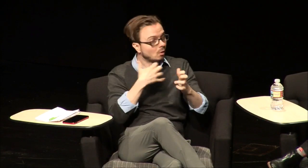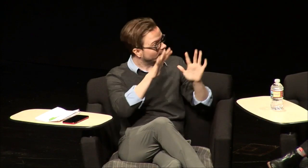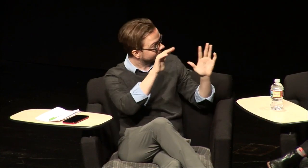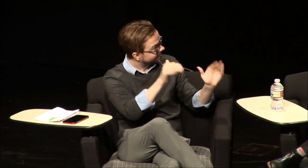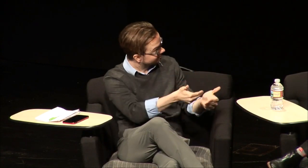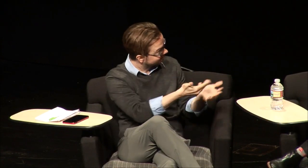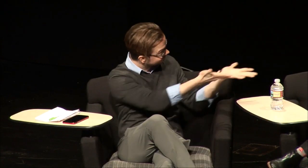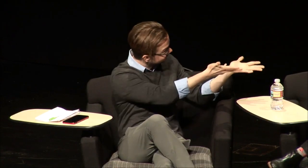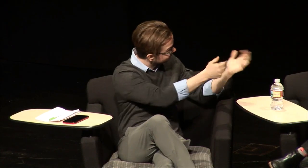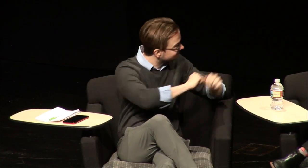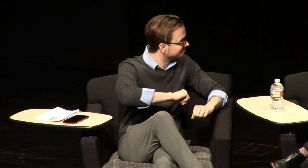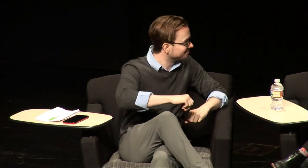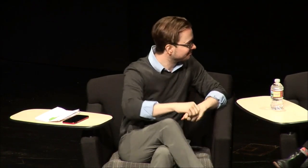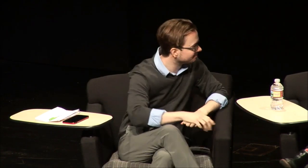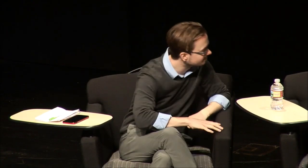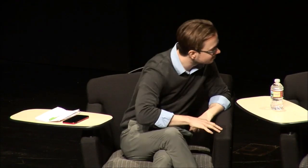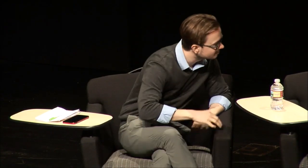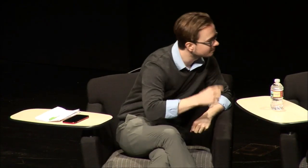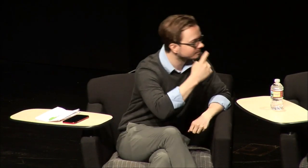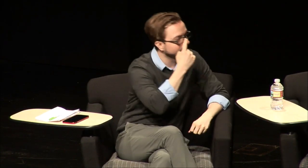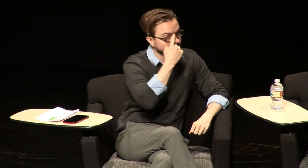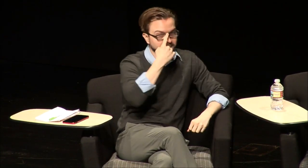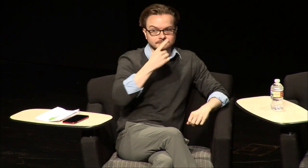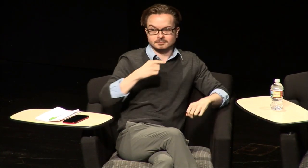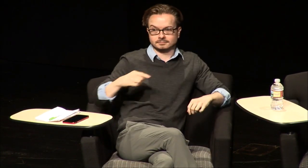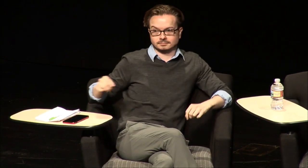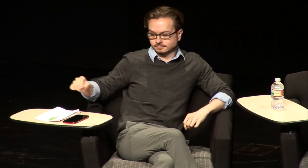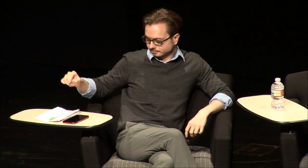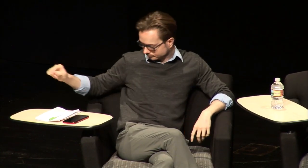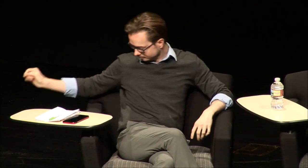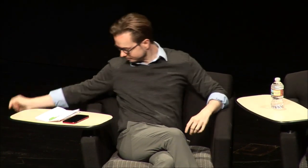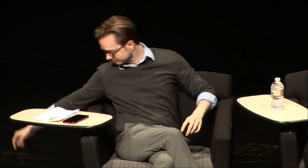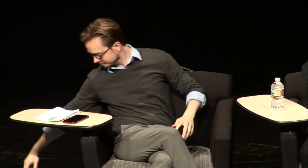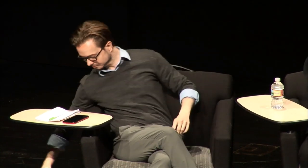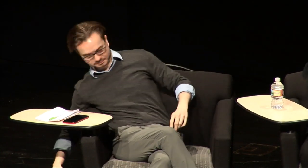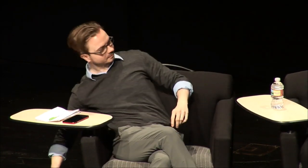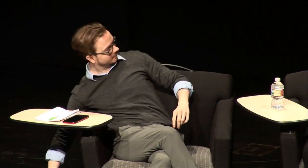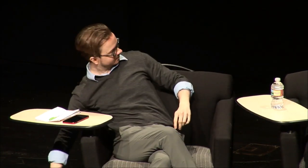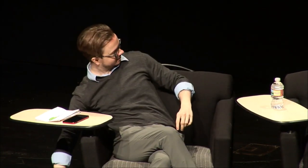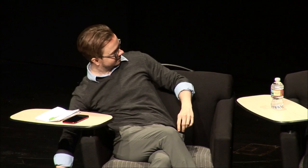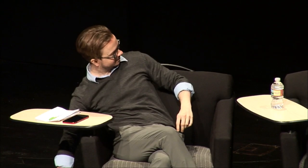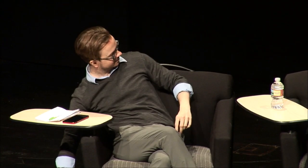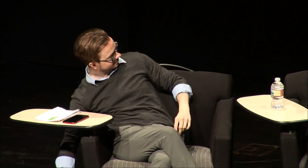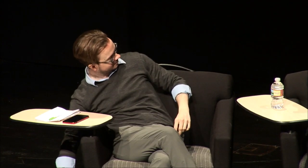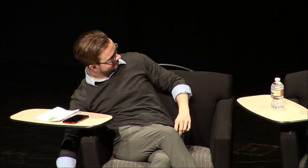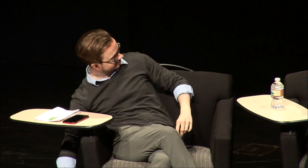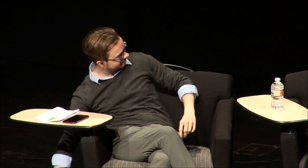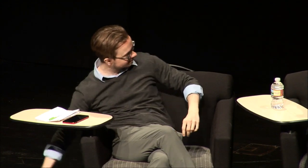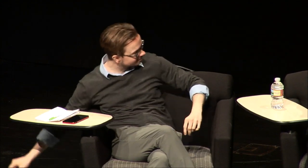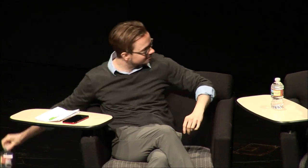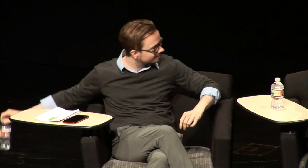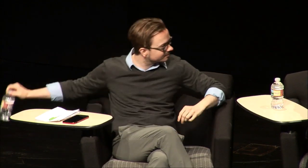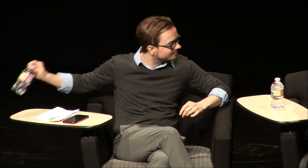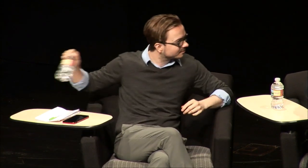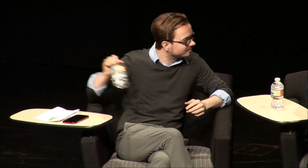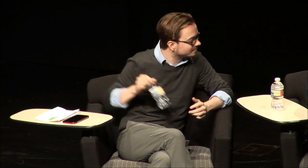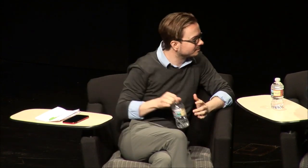of starting ground here first get started. [Rezenet:] Hello everybody, my name is Rezenet